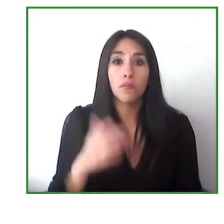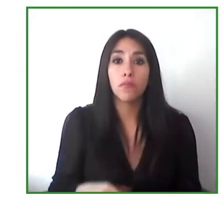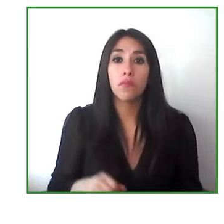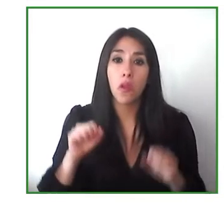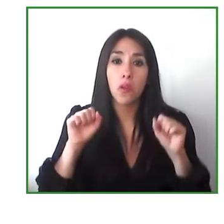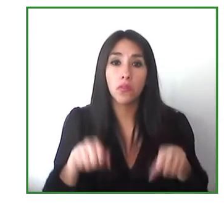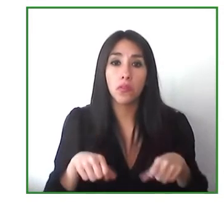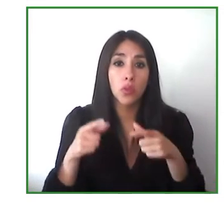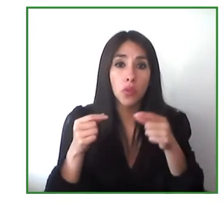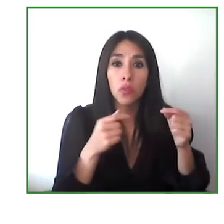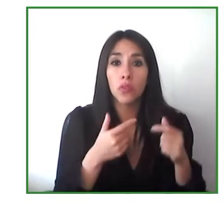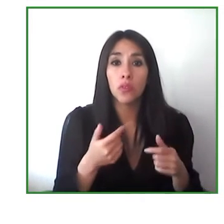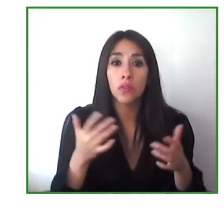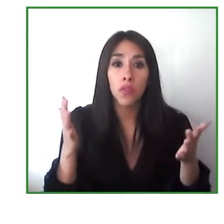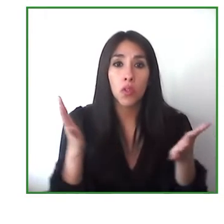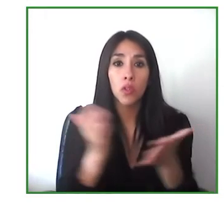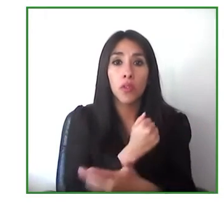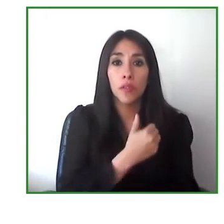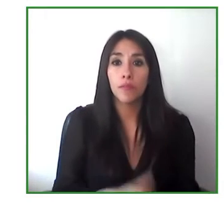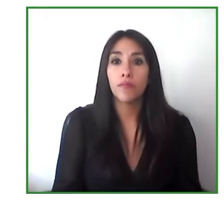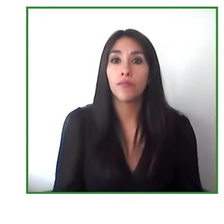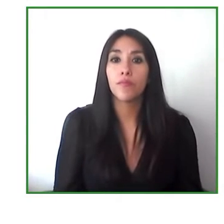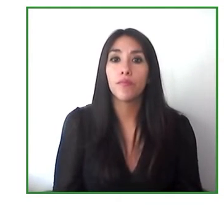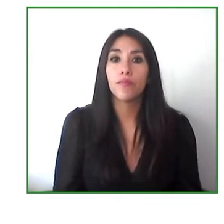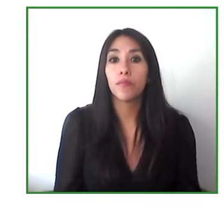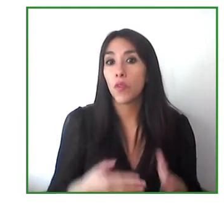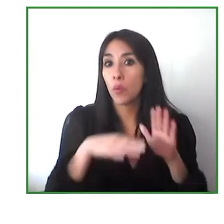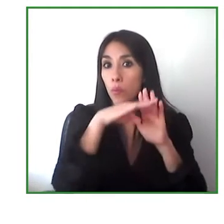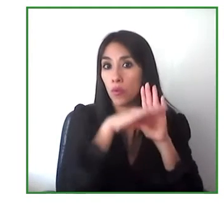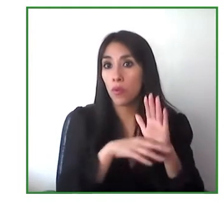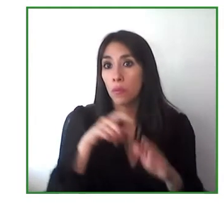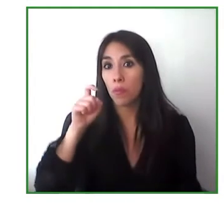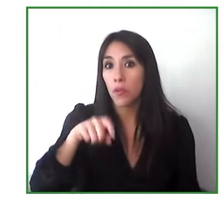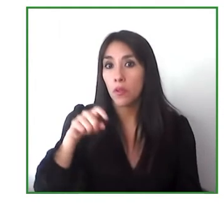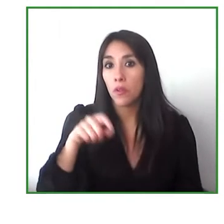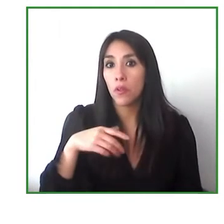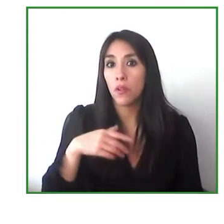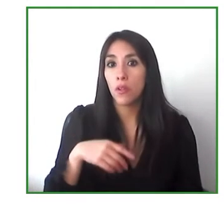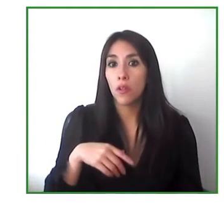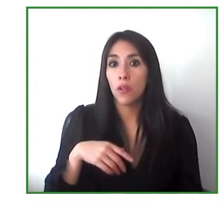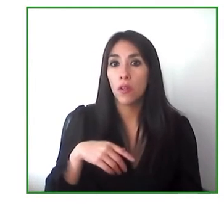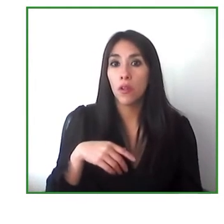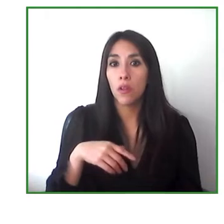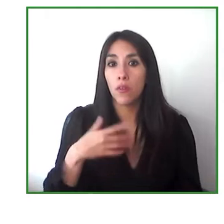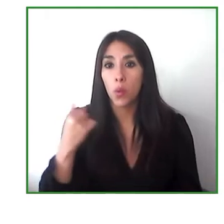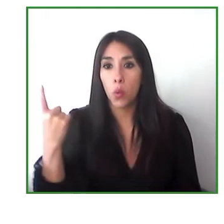allows us to generate less energy requirements on behalf of everyone